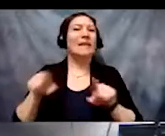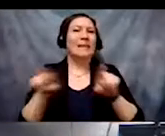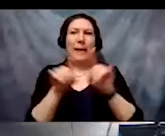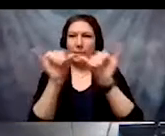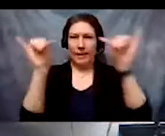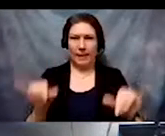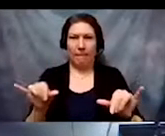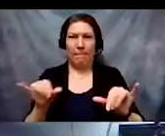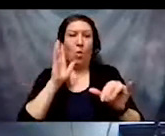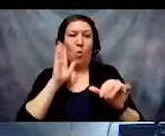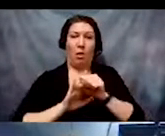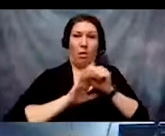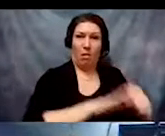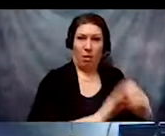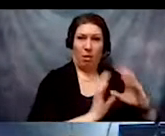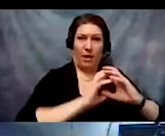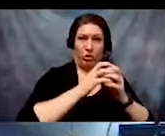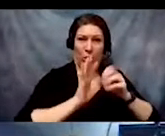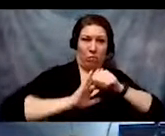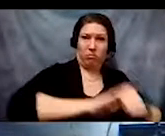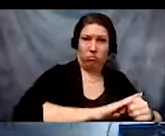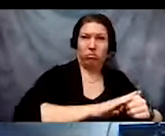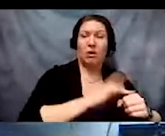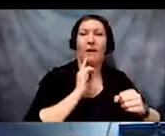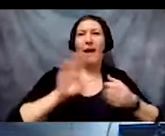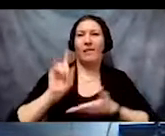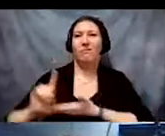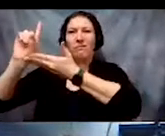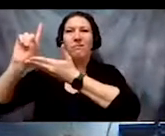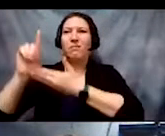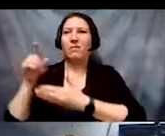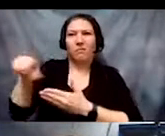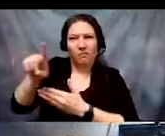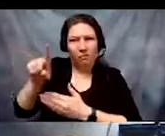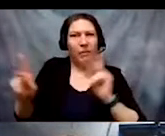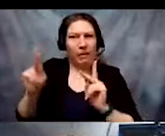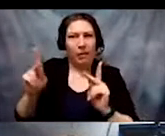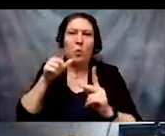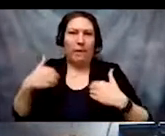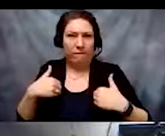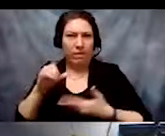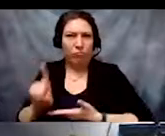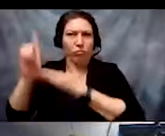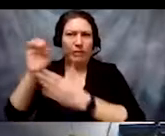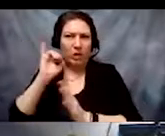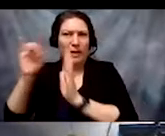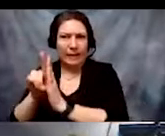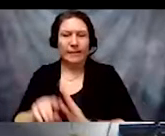are causing this exacerbation. So the systems are built in